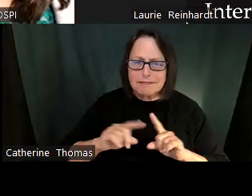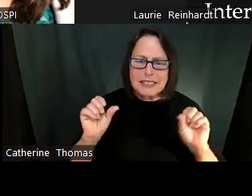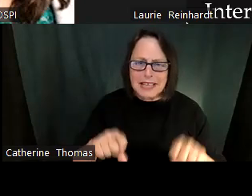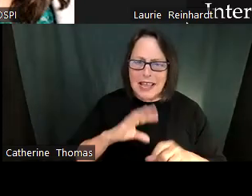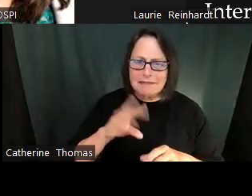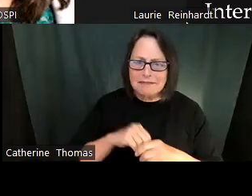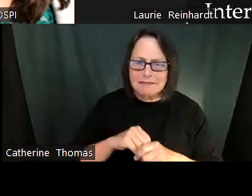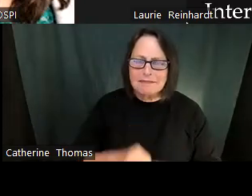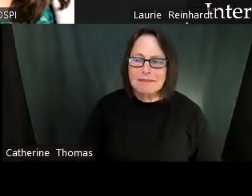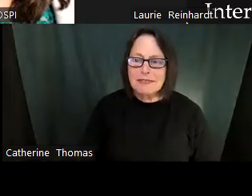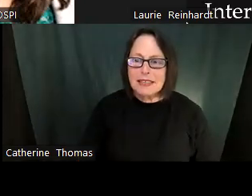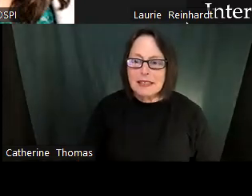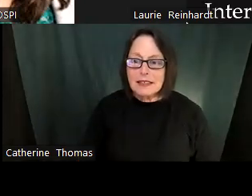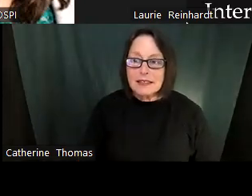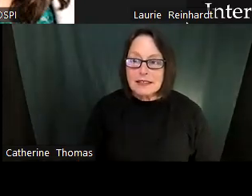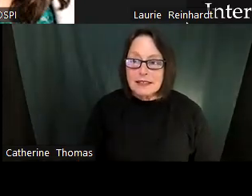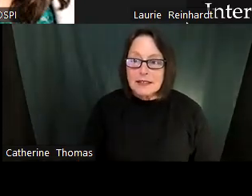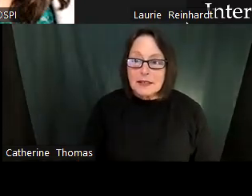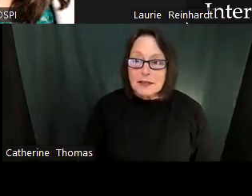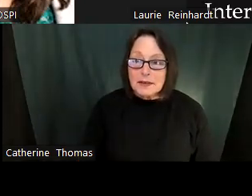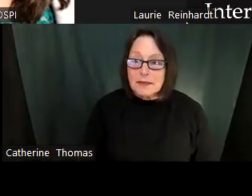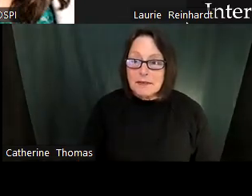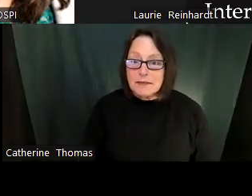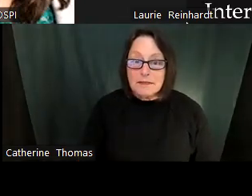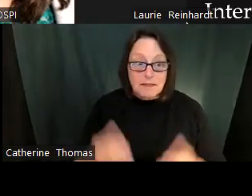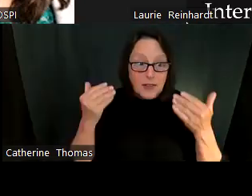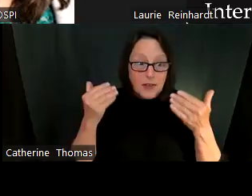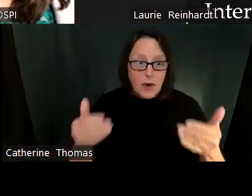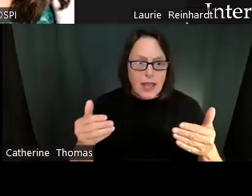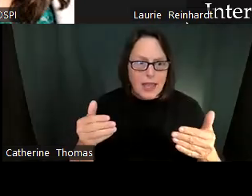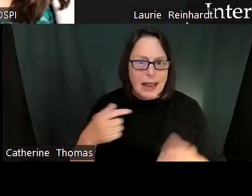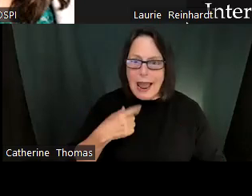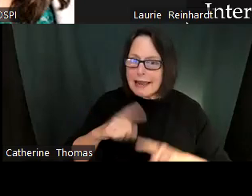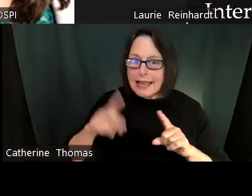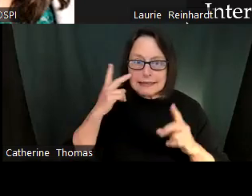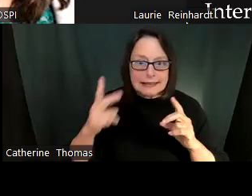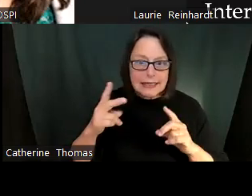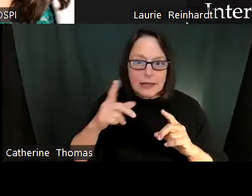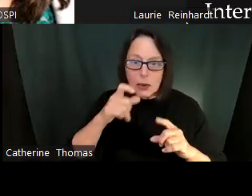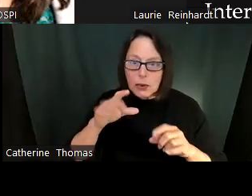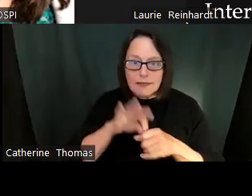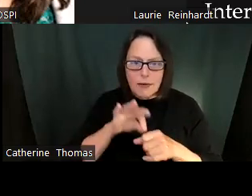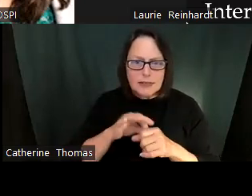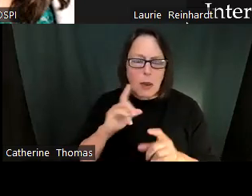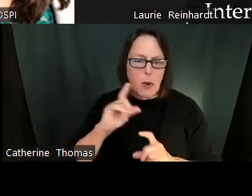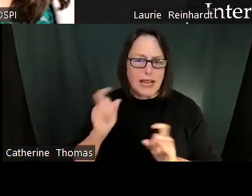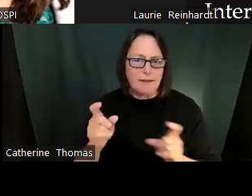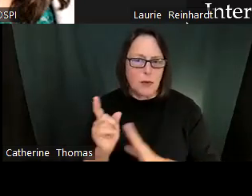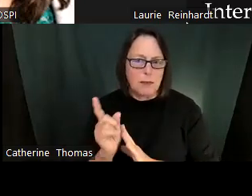But hey, their emotions and we can kind of.